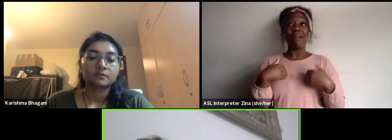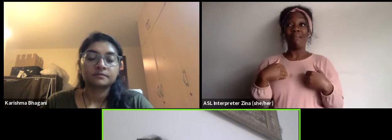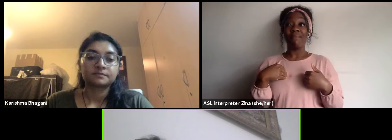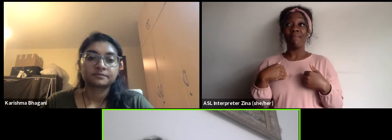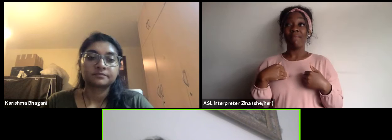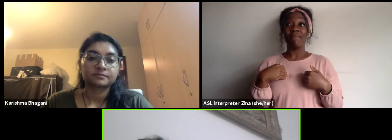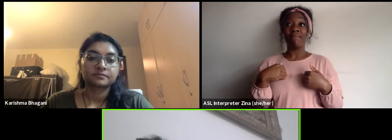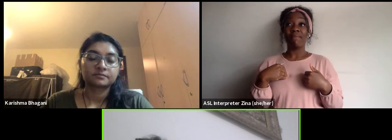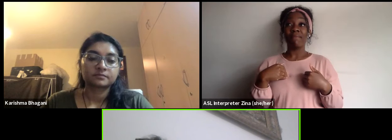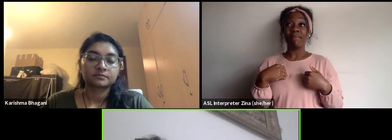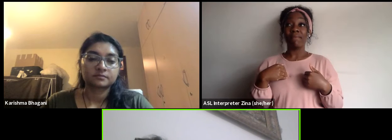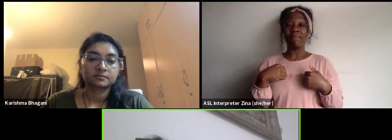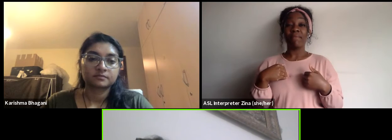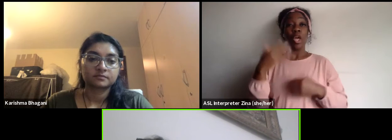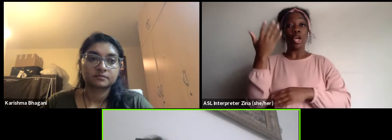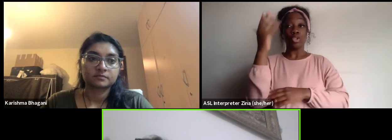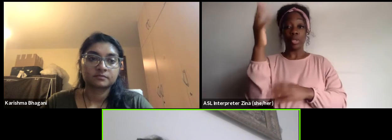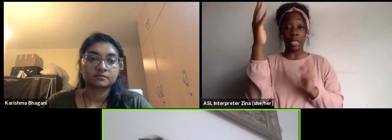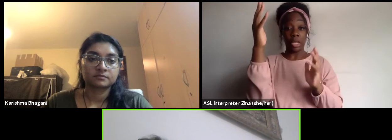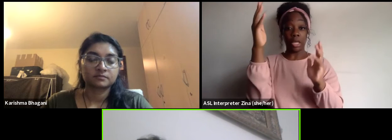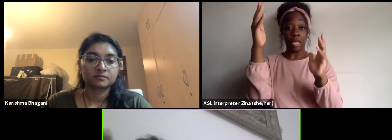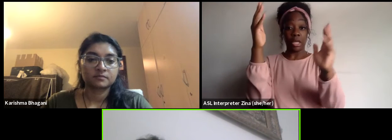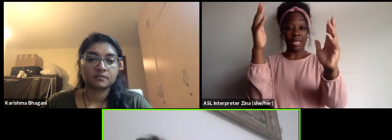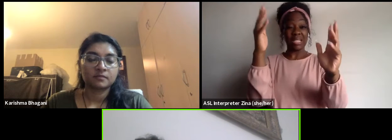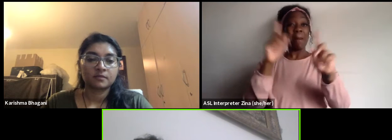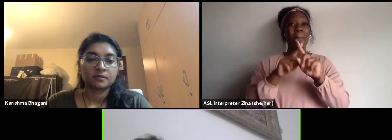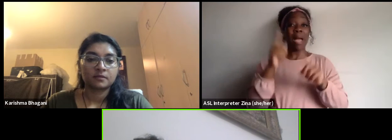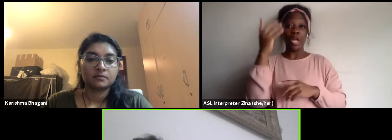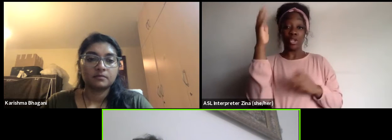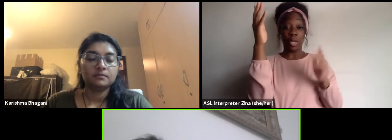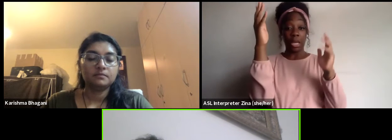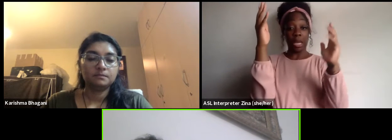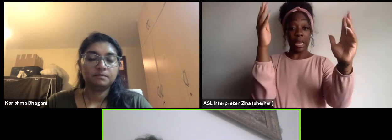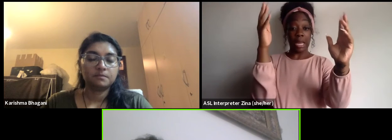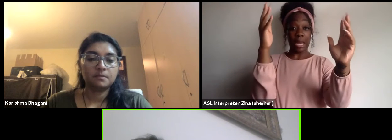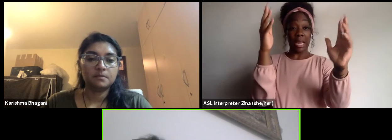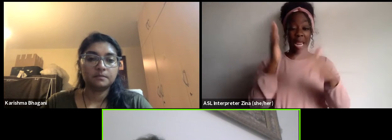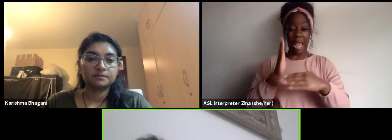in between trees they plant almond trees.